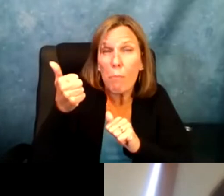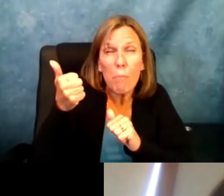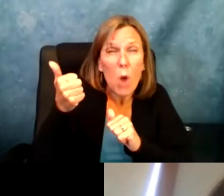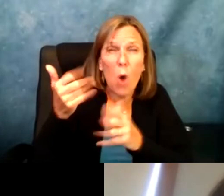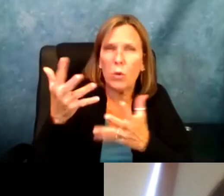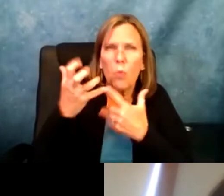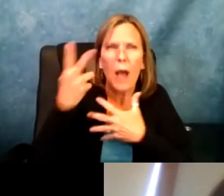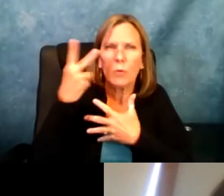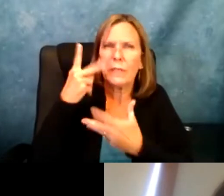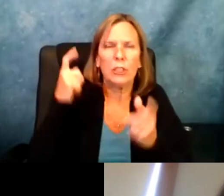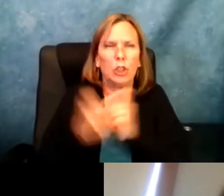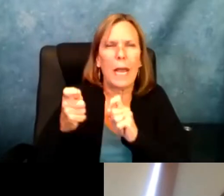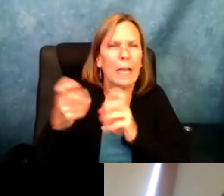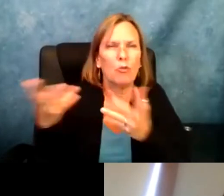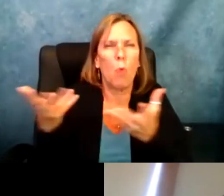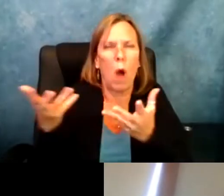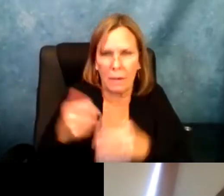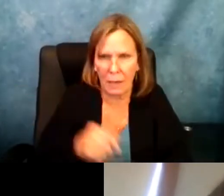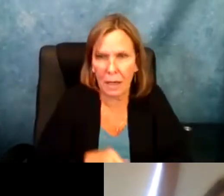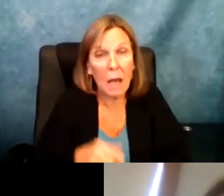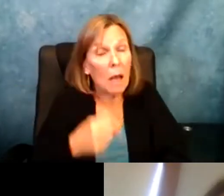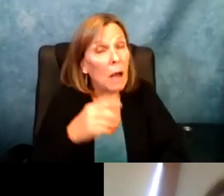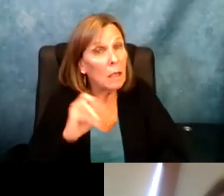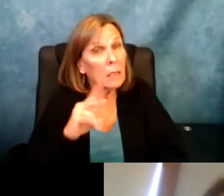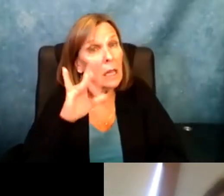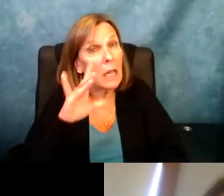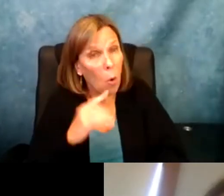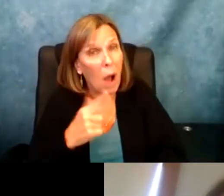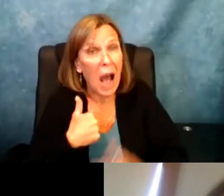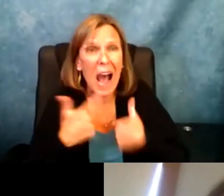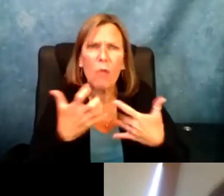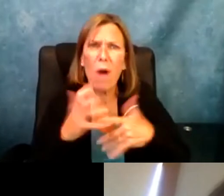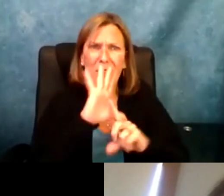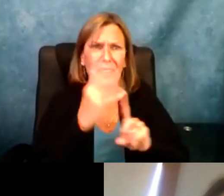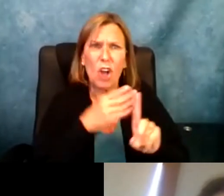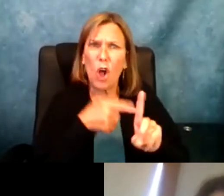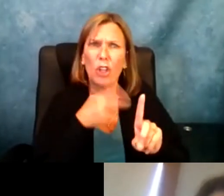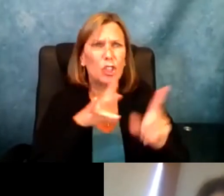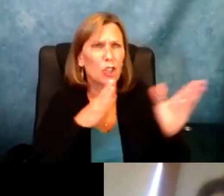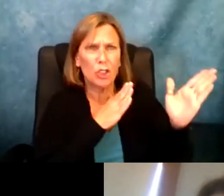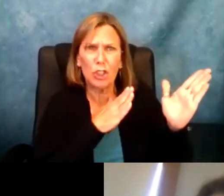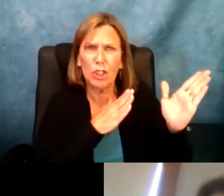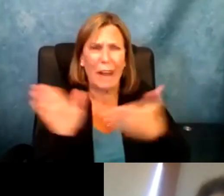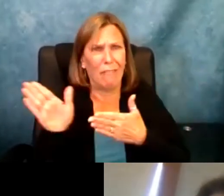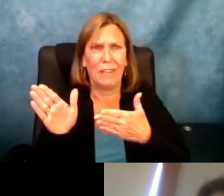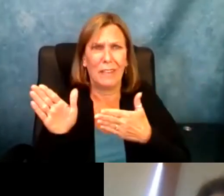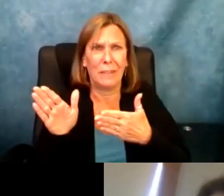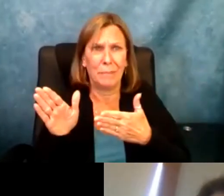you most likely like to see changed? If given the